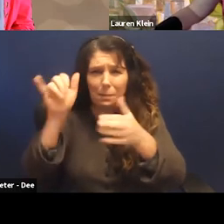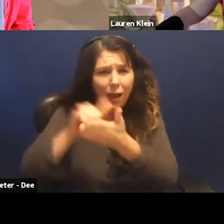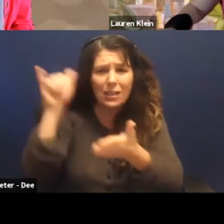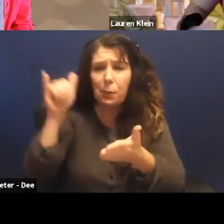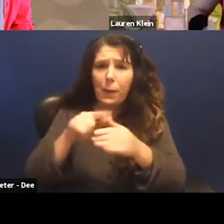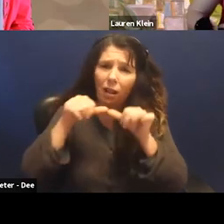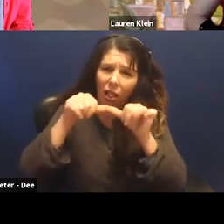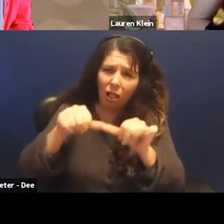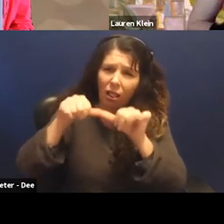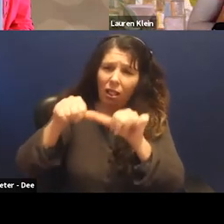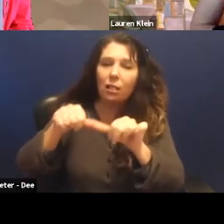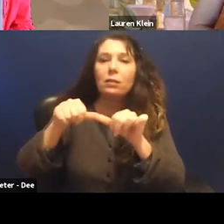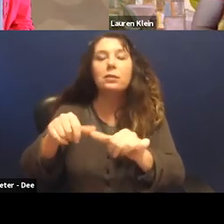And that's, you know, that is the point.